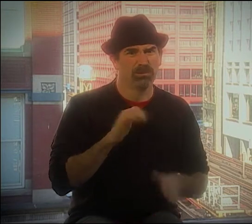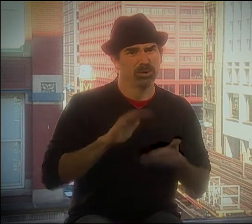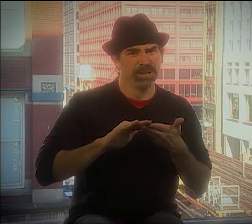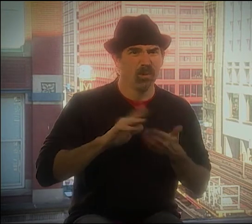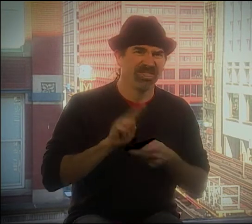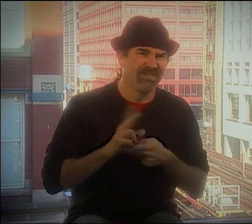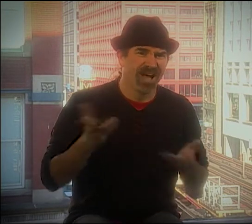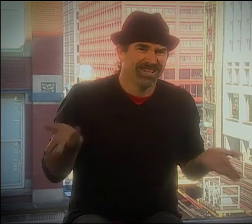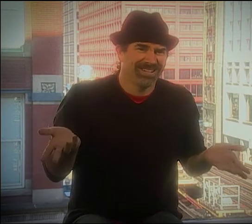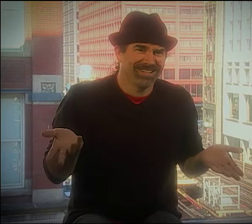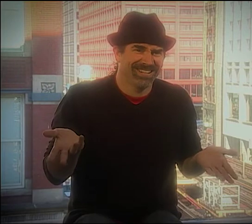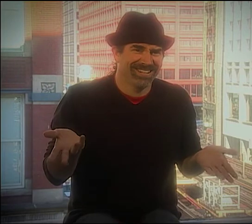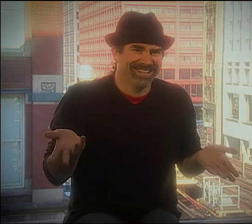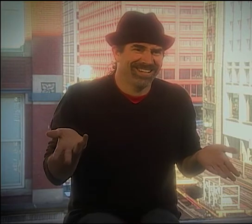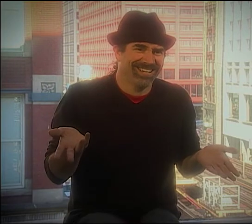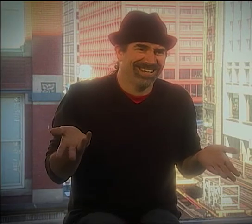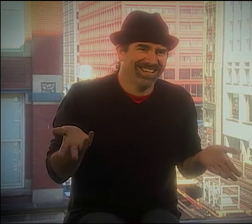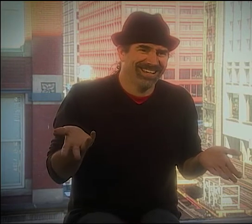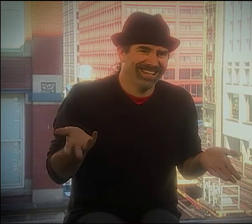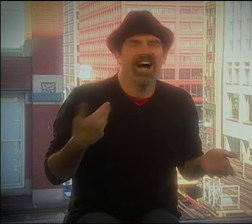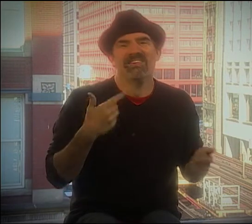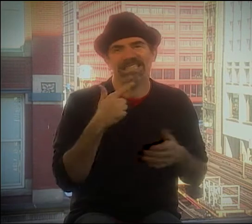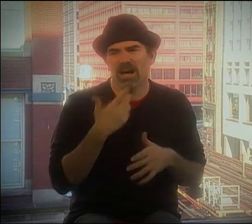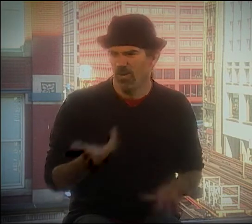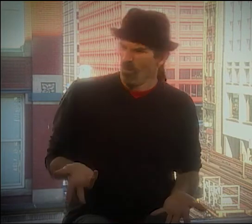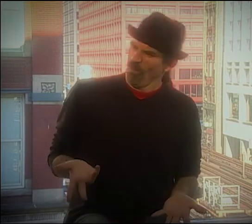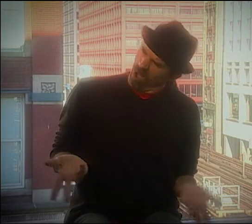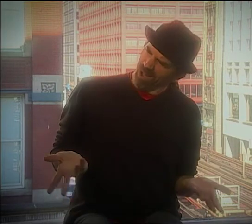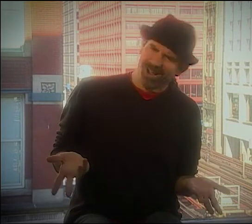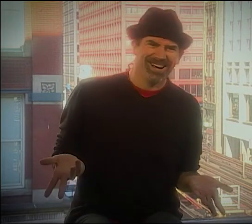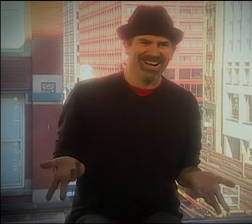AND I WAS LIKE, "EXCUSE ME? BUT, UH, WHAT THE..."